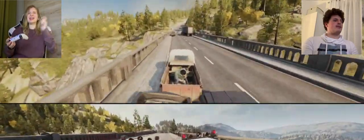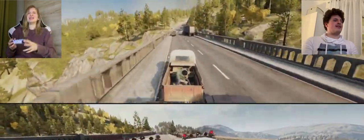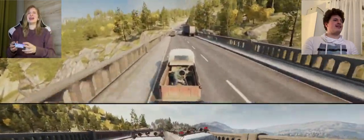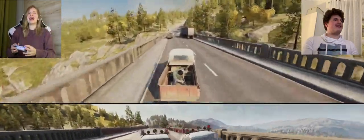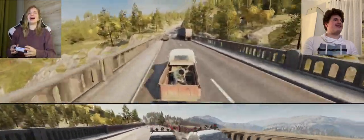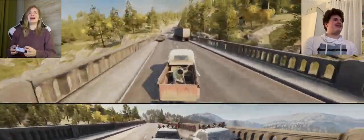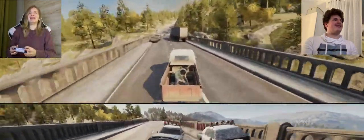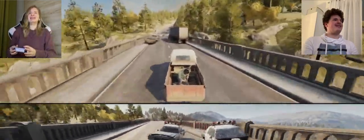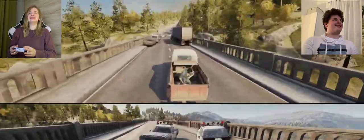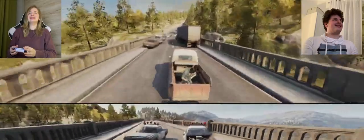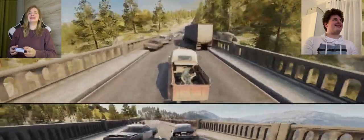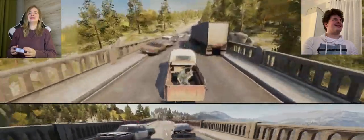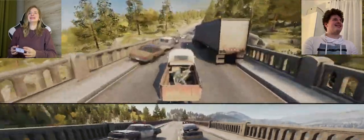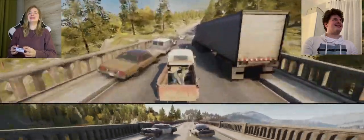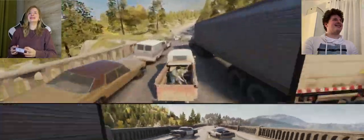K: come on! Shoot them!